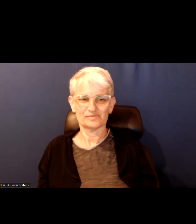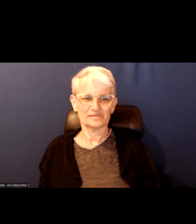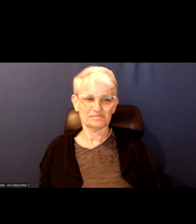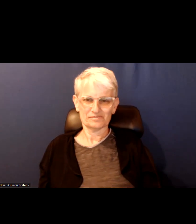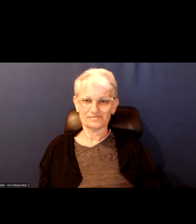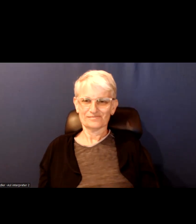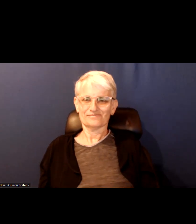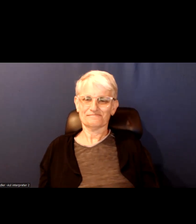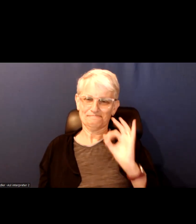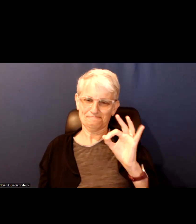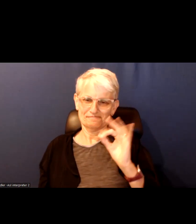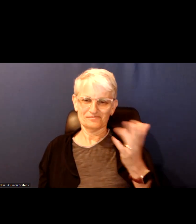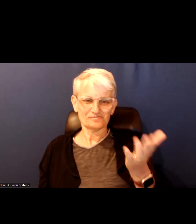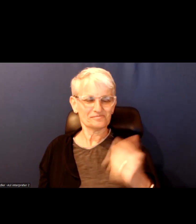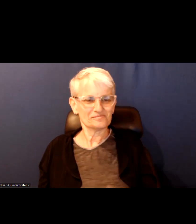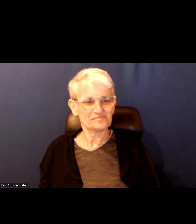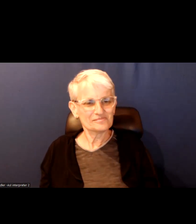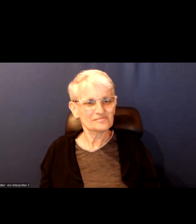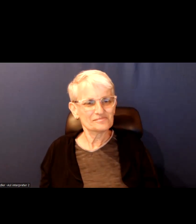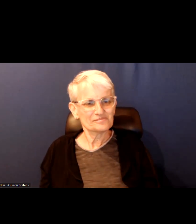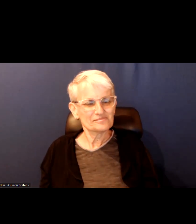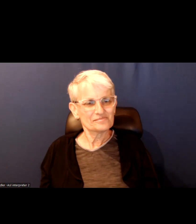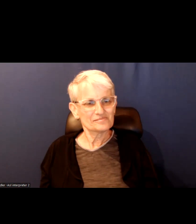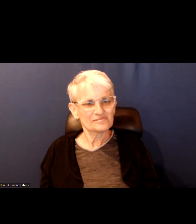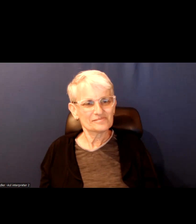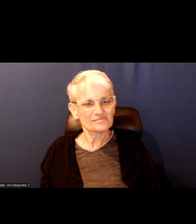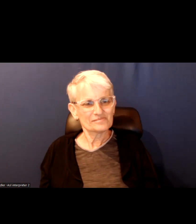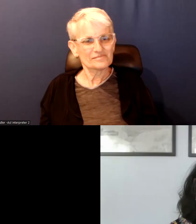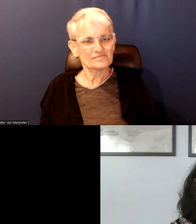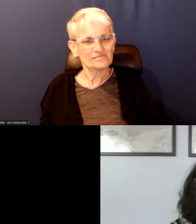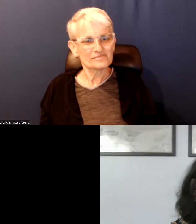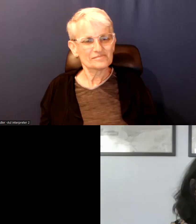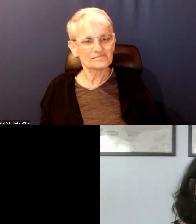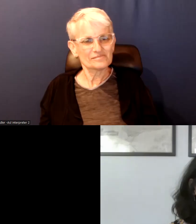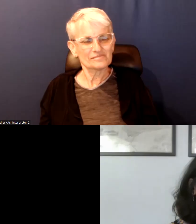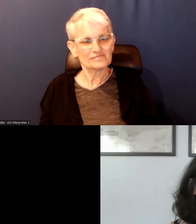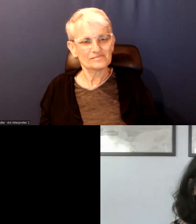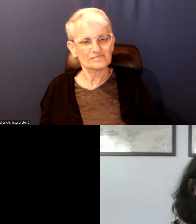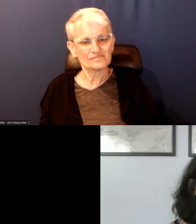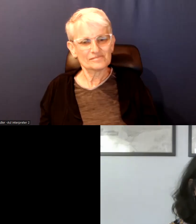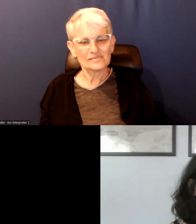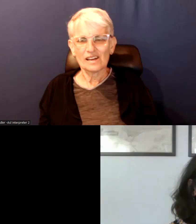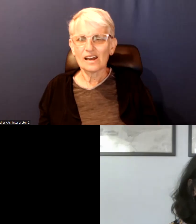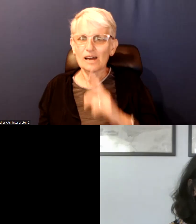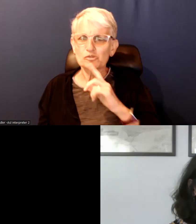Great, Inori? I feel like everyone has friends in the city that they probably have not seen in a long time.